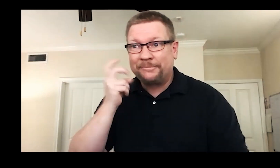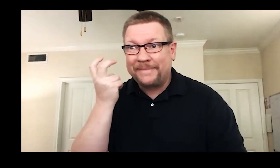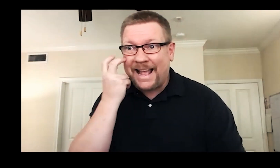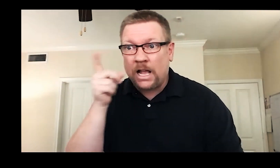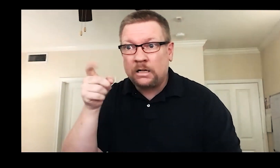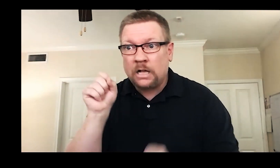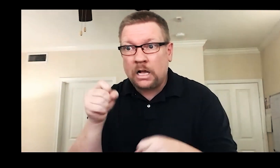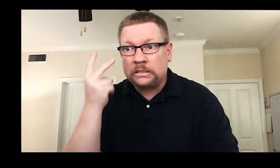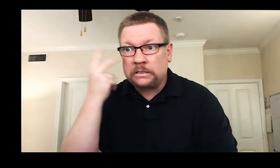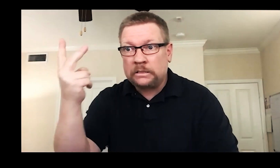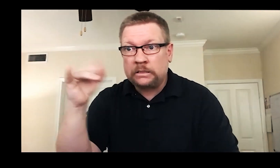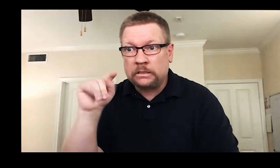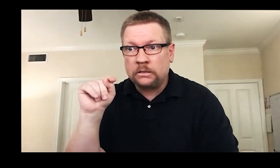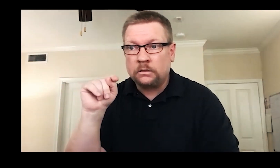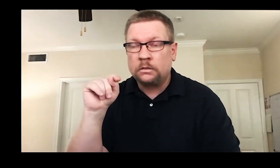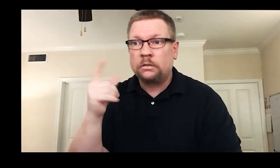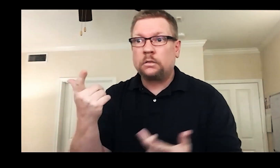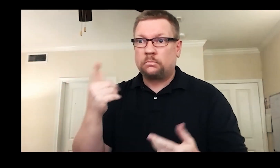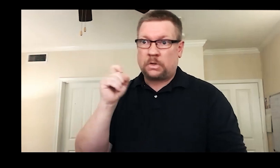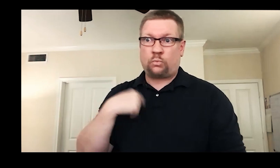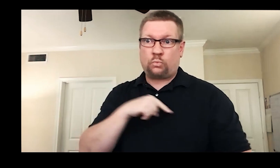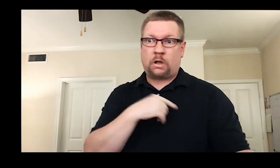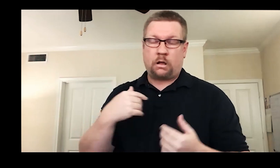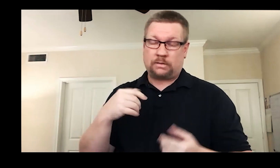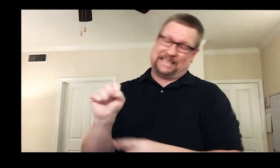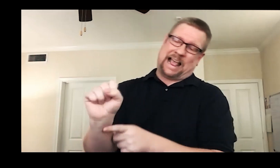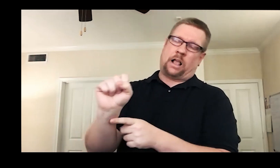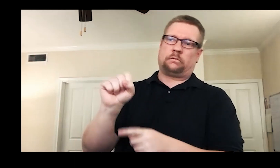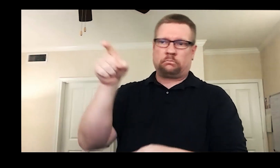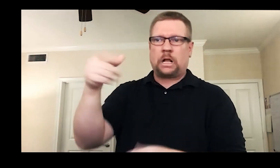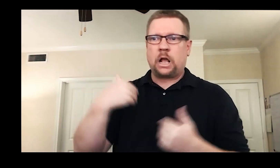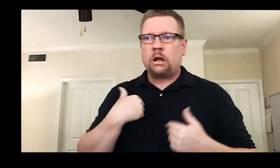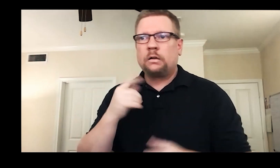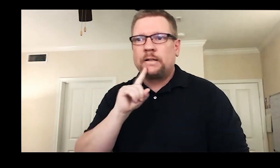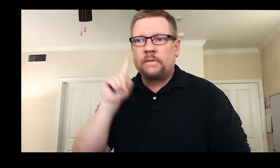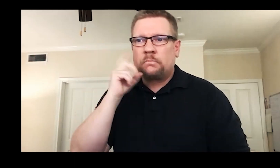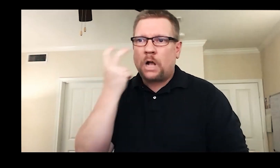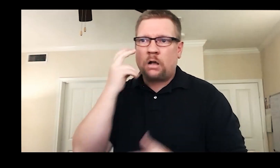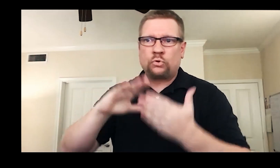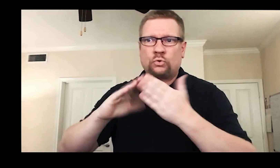For DeafBlind people who have some vision I had to make sure there were not only captions, but